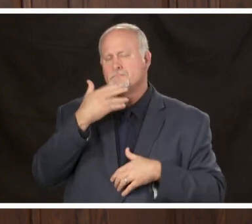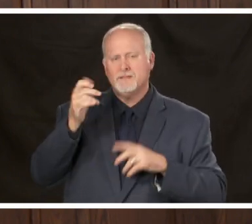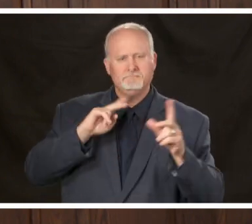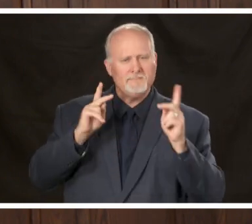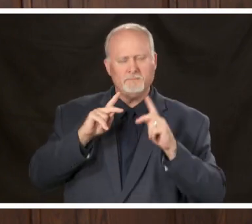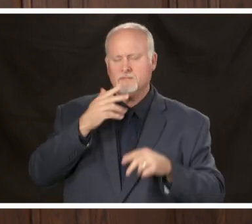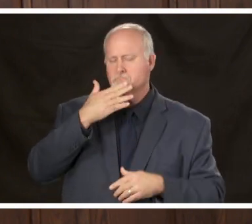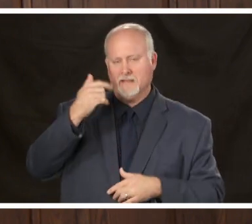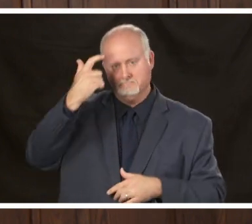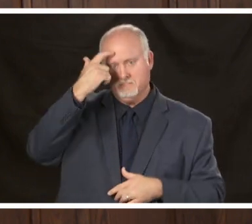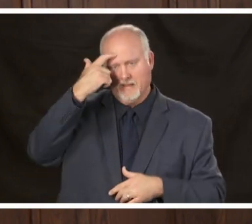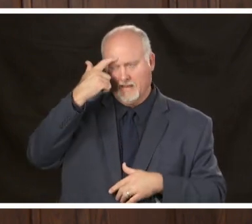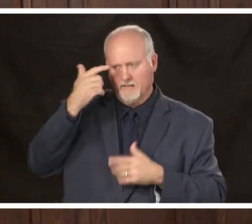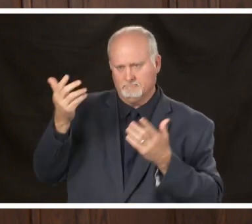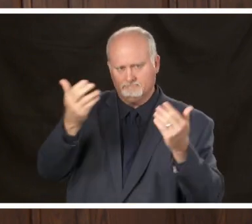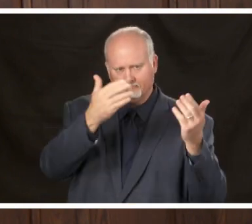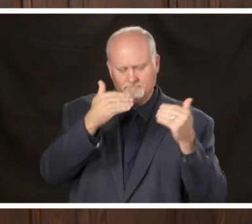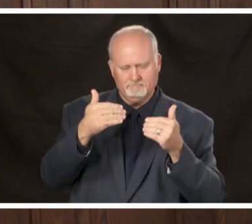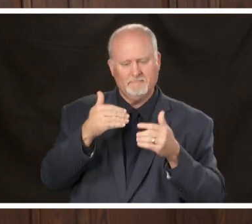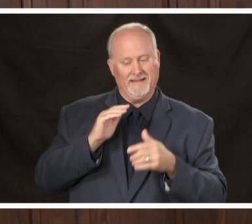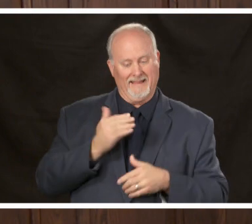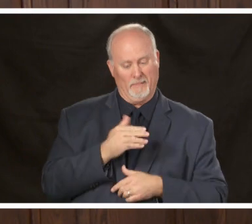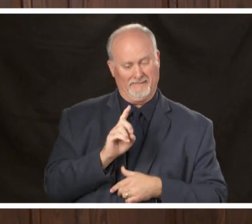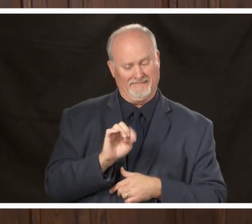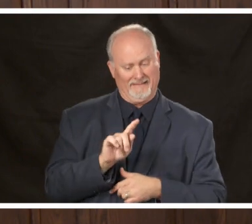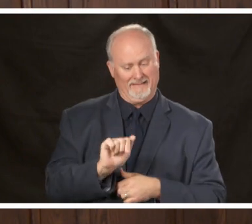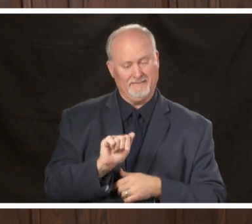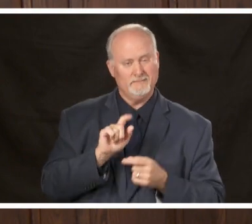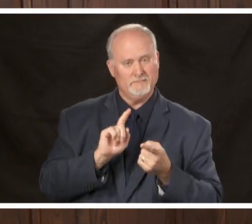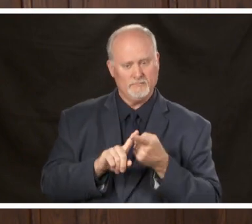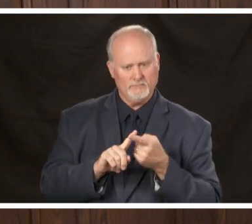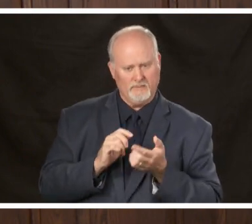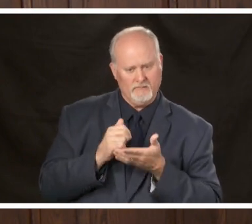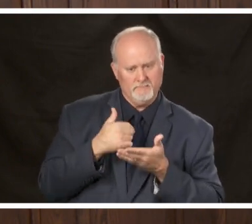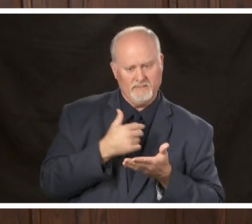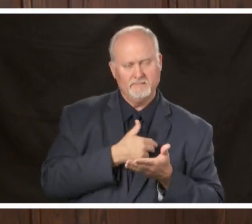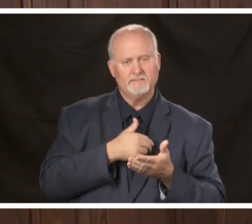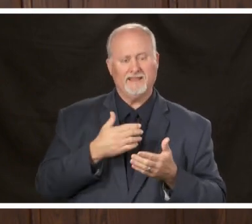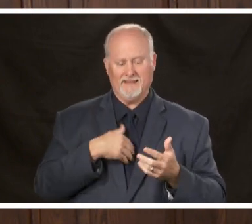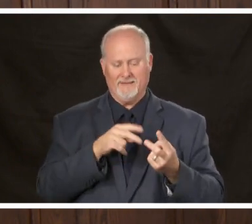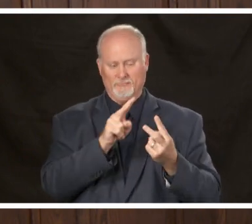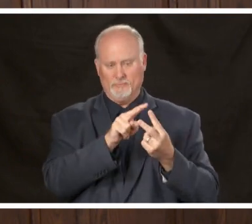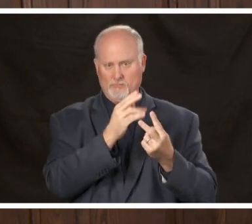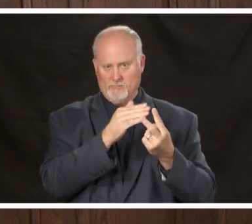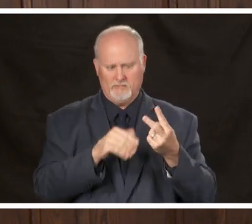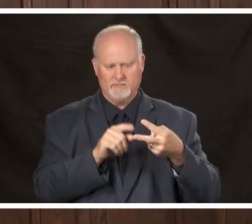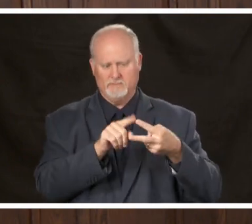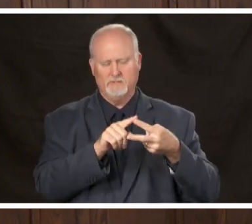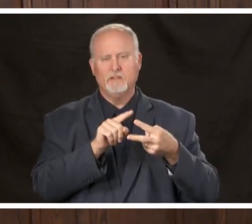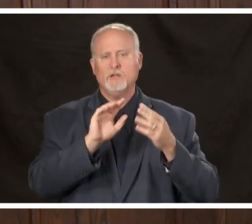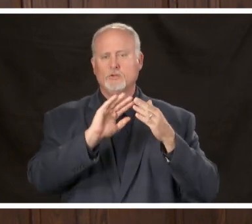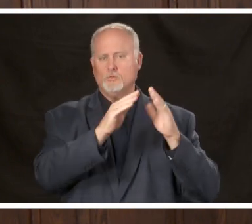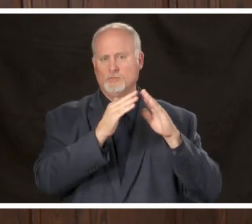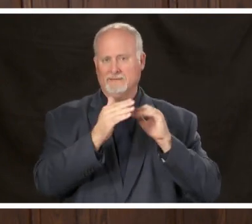we also want to use the data that we have to guide the effort and there are two components to that one is the community testing that's going on now